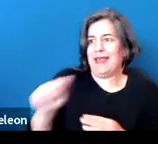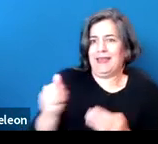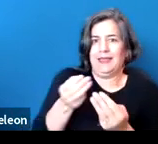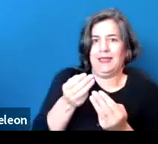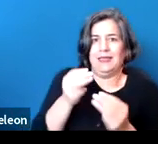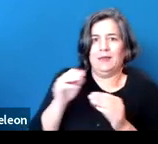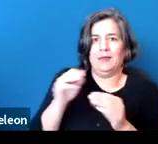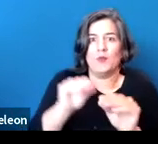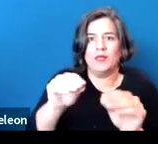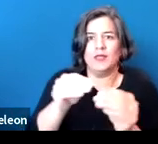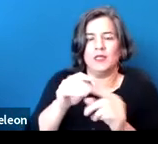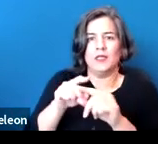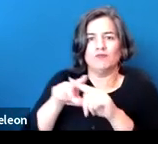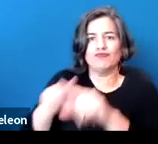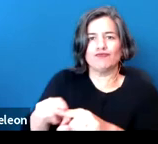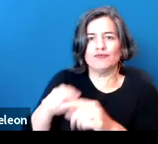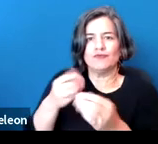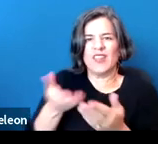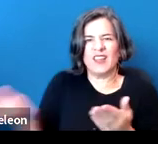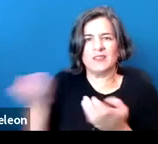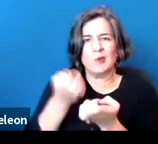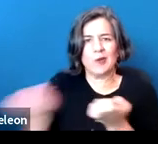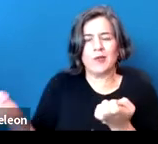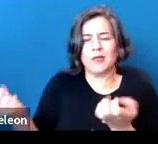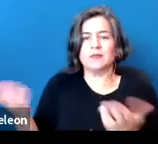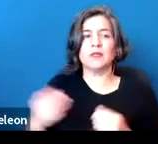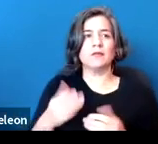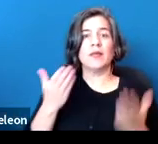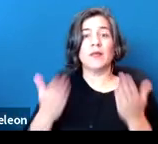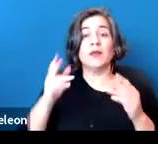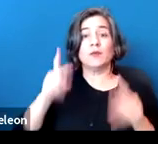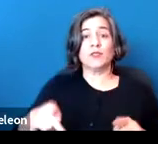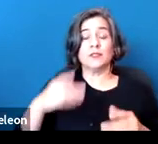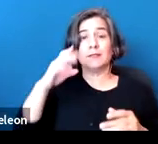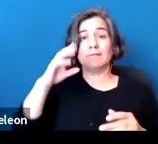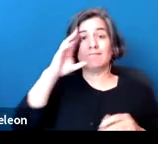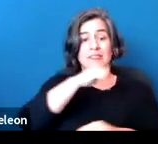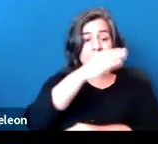We can include here people missing limbs, partial or complete amputations,